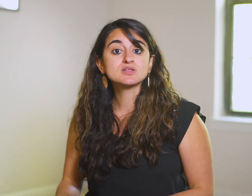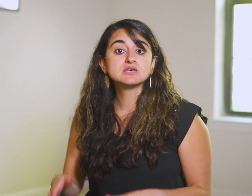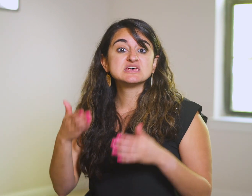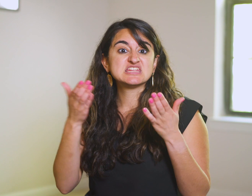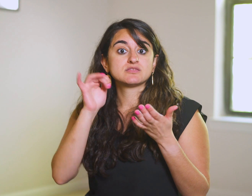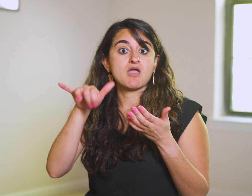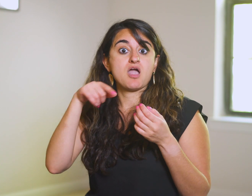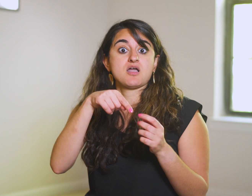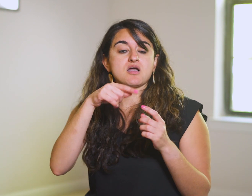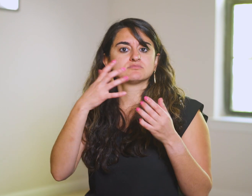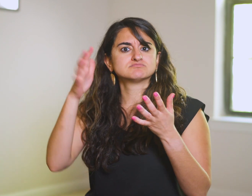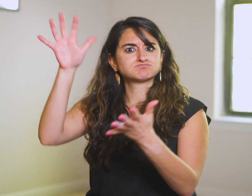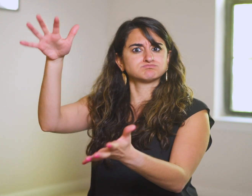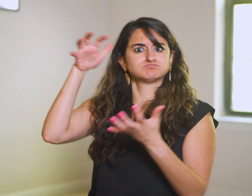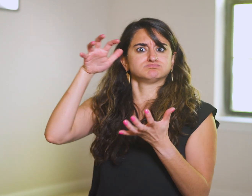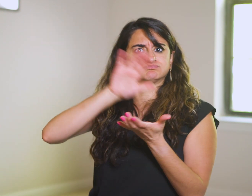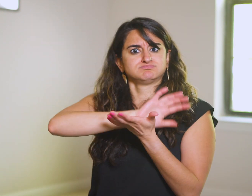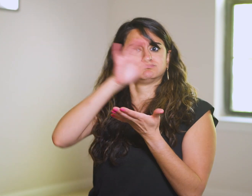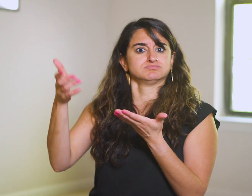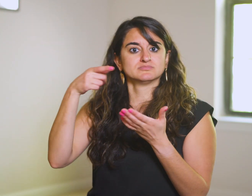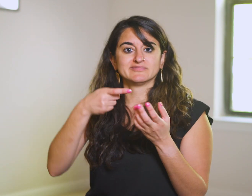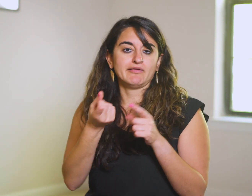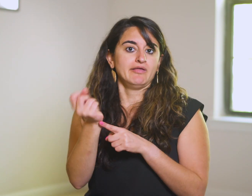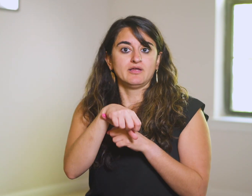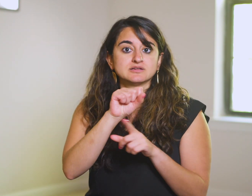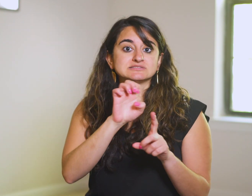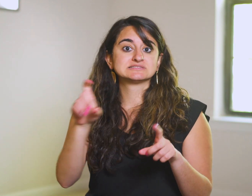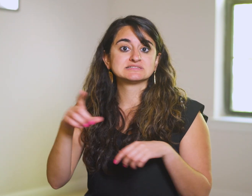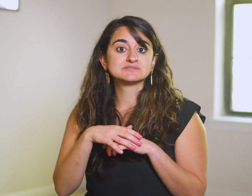Here, abundance is what overtakes the seed,